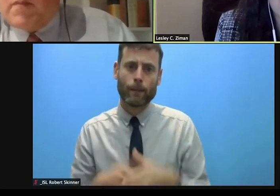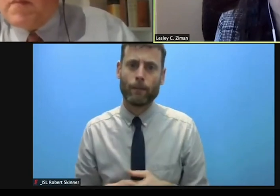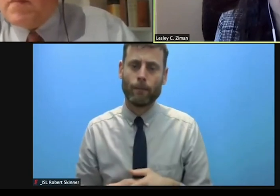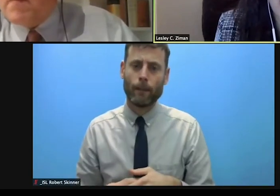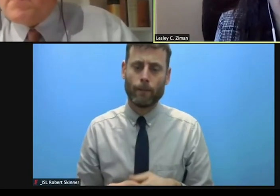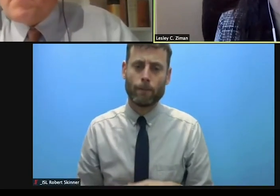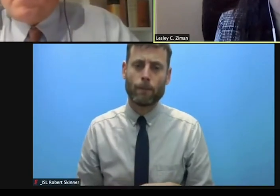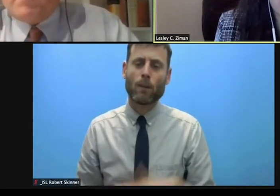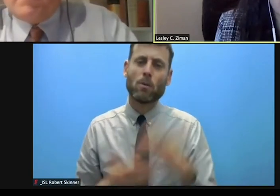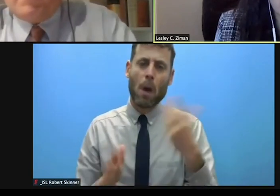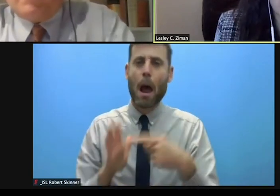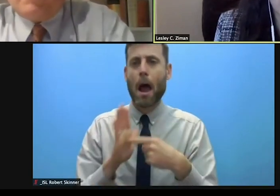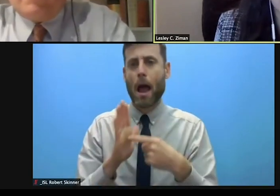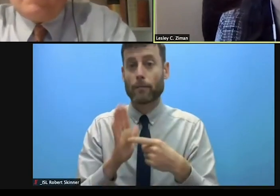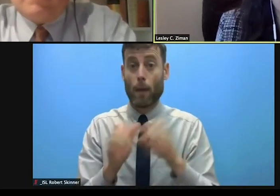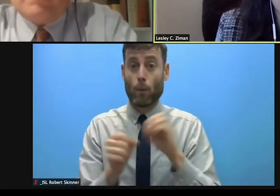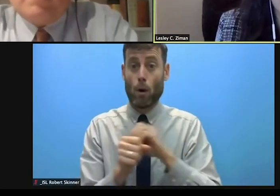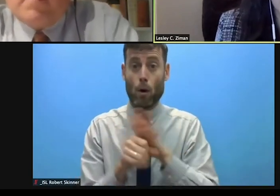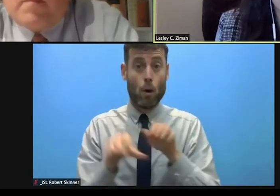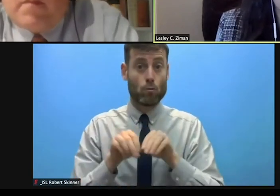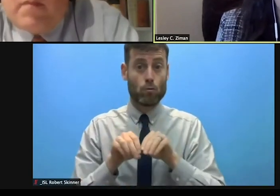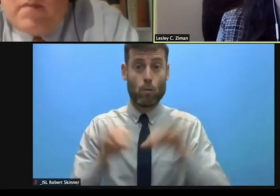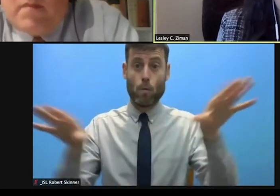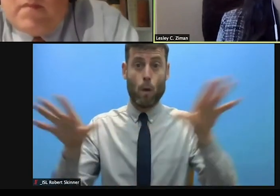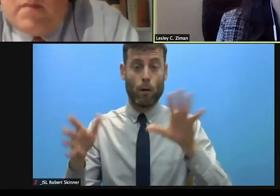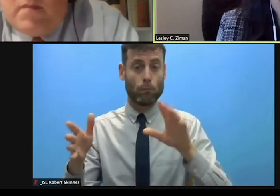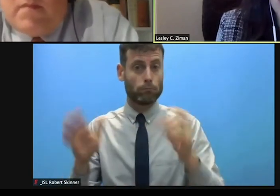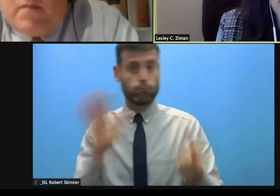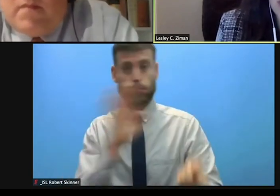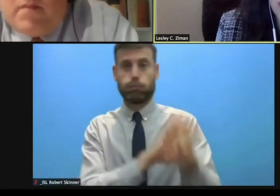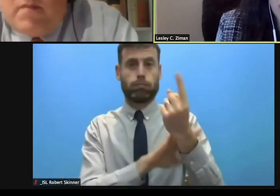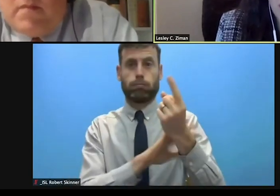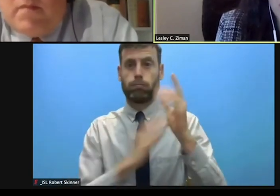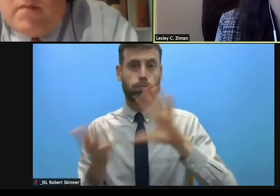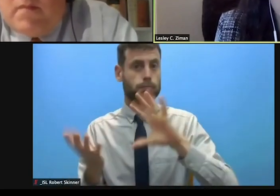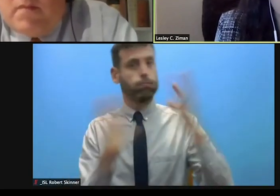more impactful in reaching those who need them most and we look forward to working with the